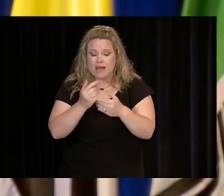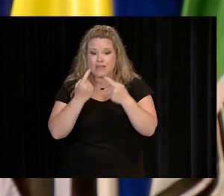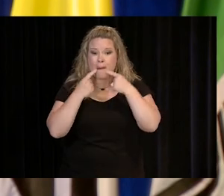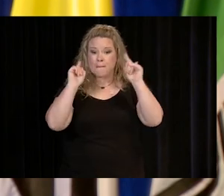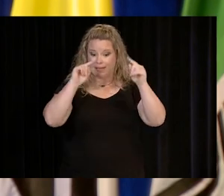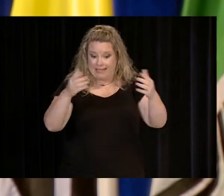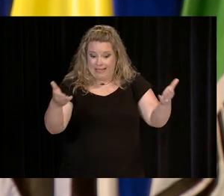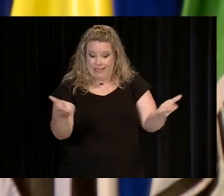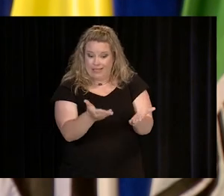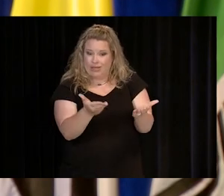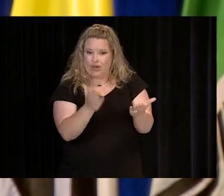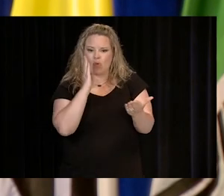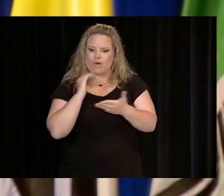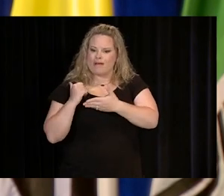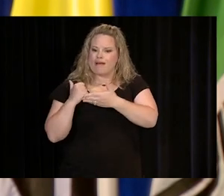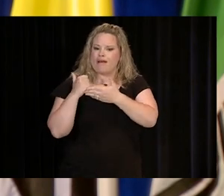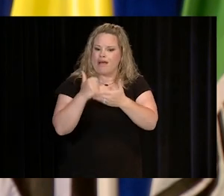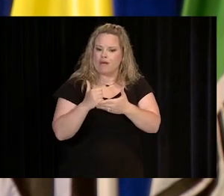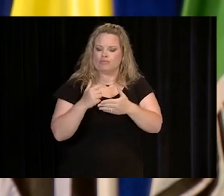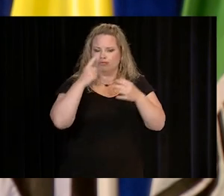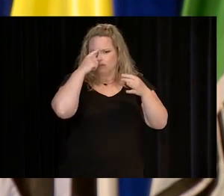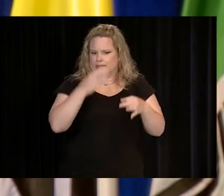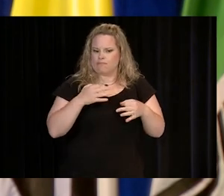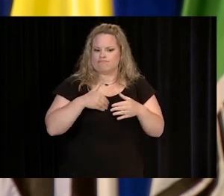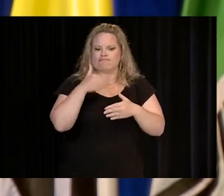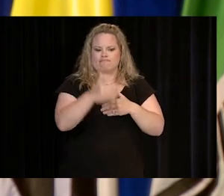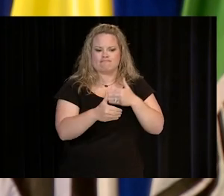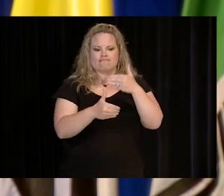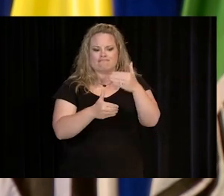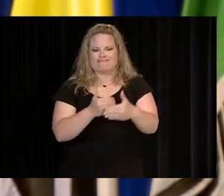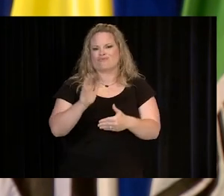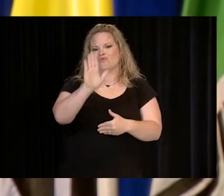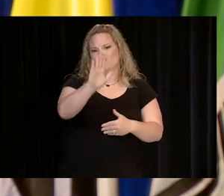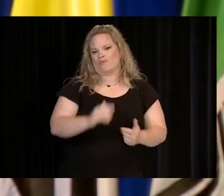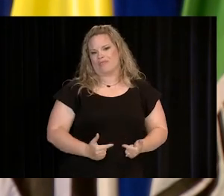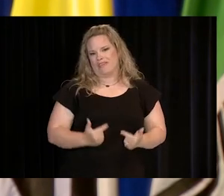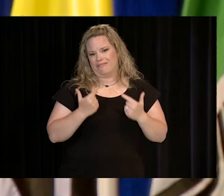THAT GOT YOU HERE WILL SERVE YOU WELL AS YOU MOVE TO THE NEXT PHASE OF YOUR LIFE.